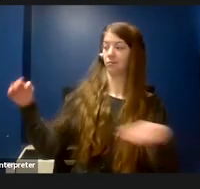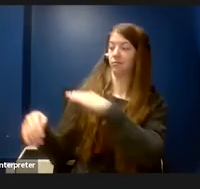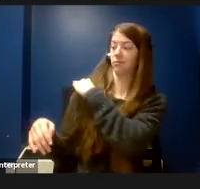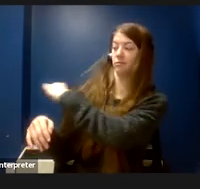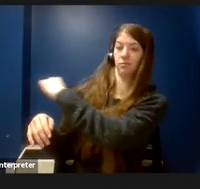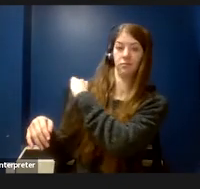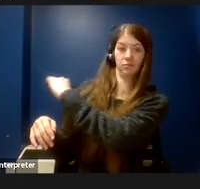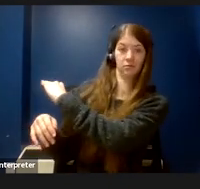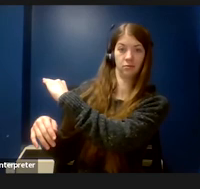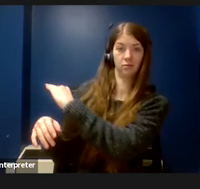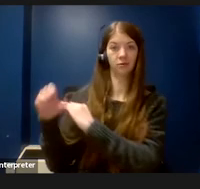difficult for me to function at.